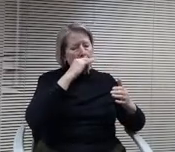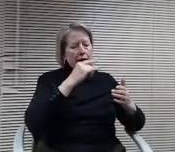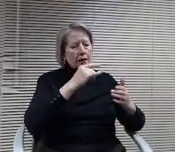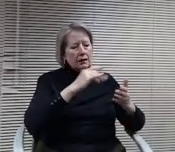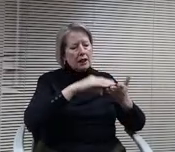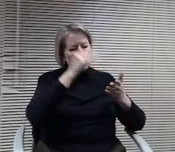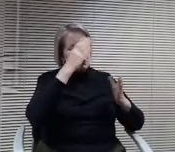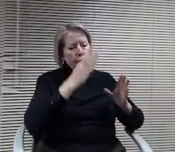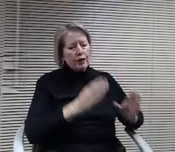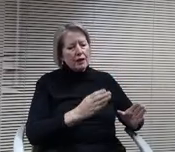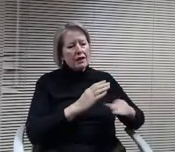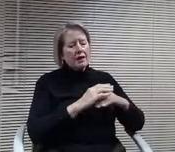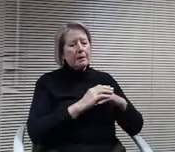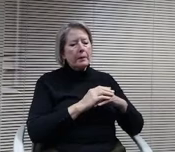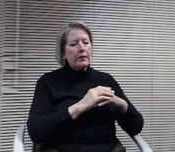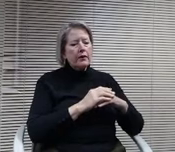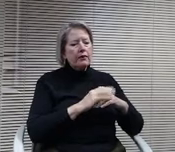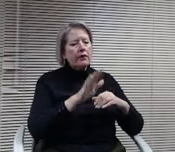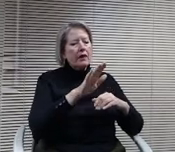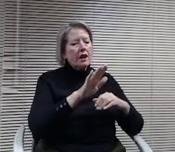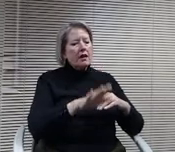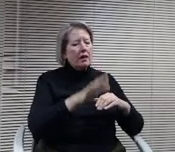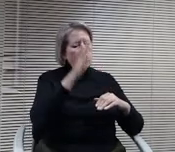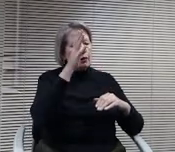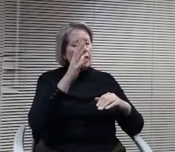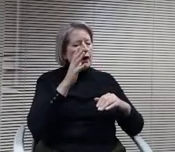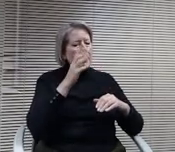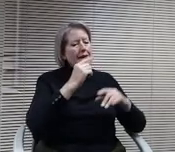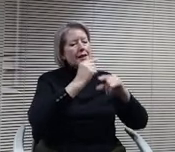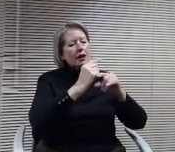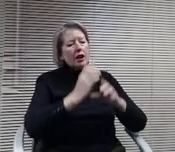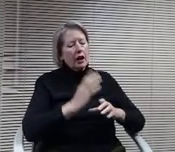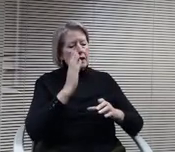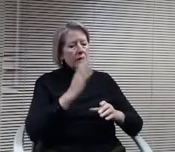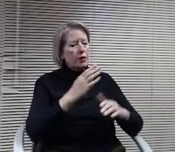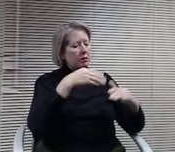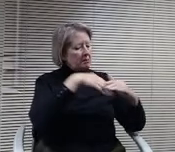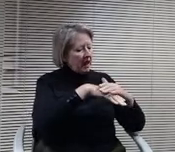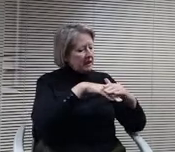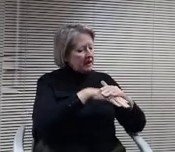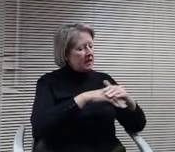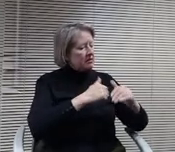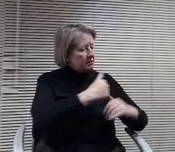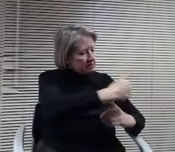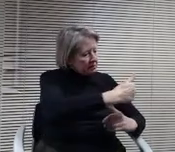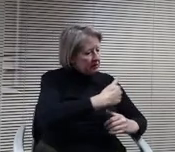they're technically there adults, so there you know. But their parents and guardians will have much better access to be